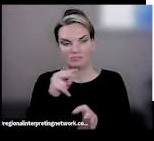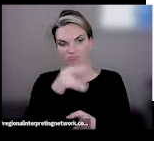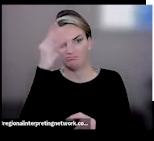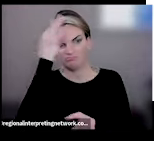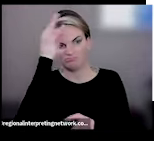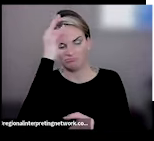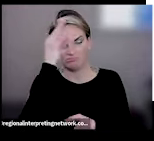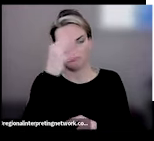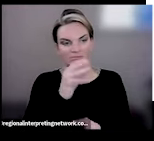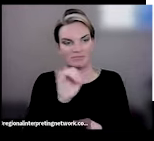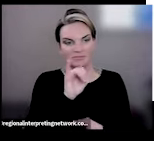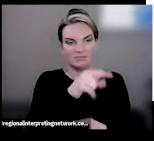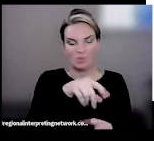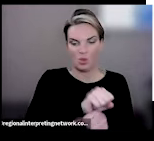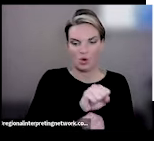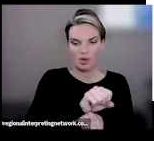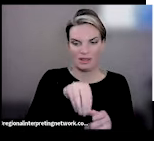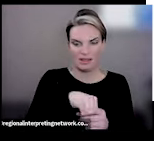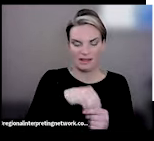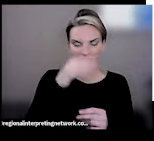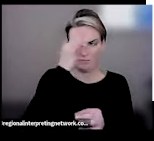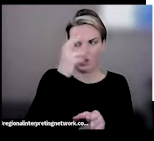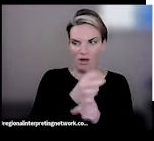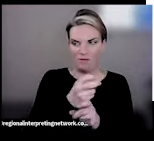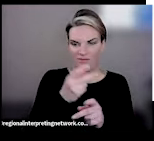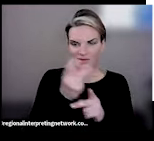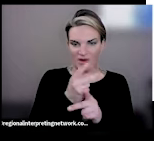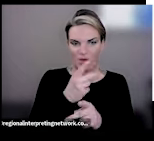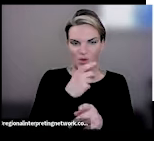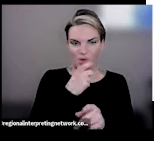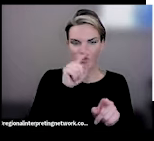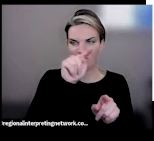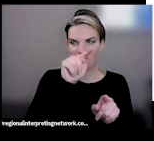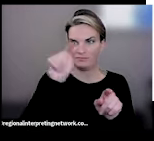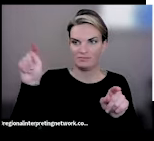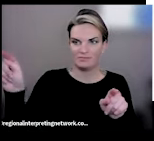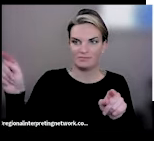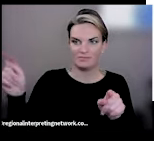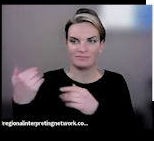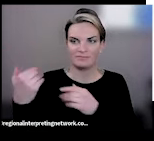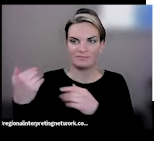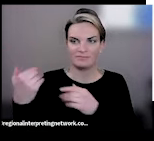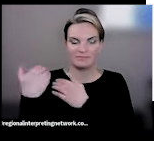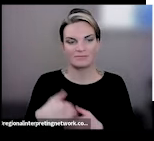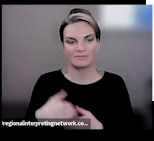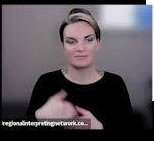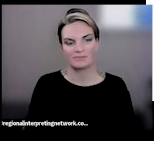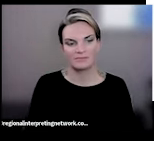and agencies. So, as an example, just the Food and Drug Administration - the FDA -which as I said